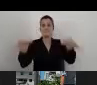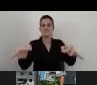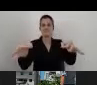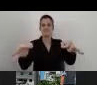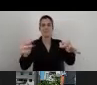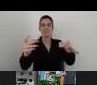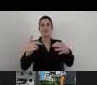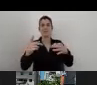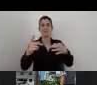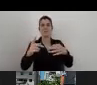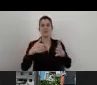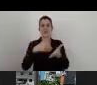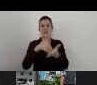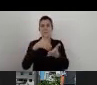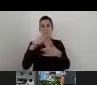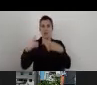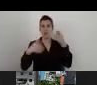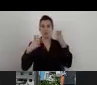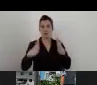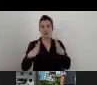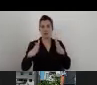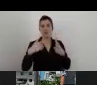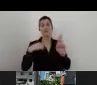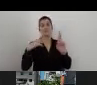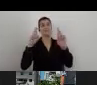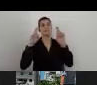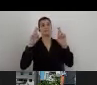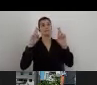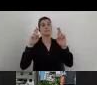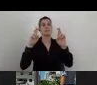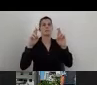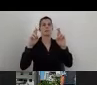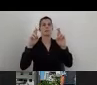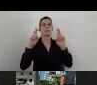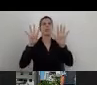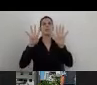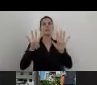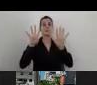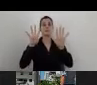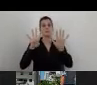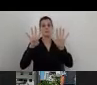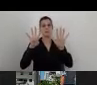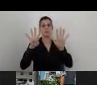It's supposed to be, I hope, in September later on.